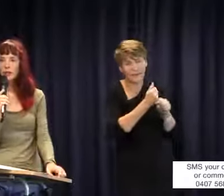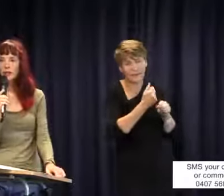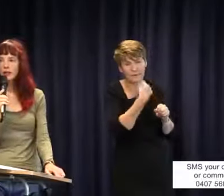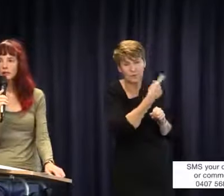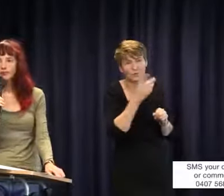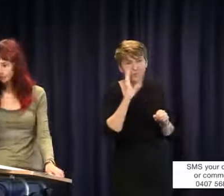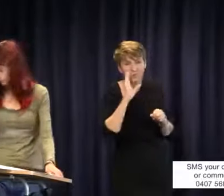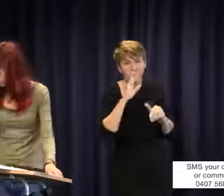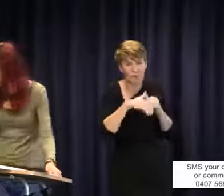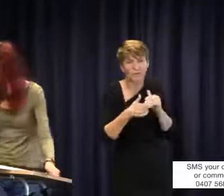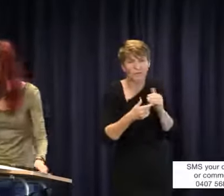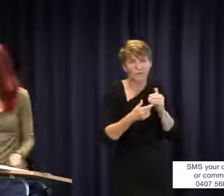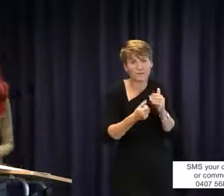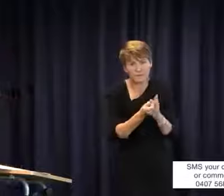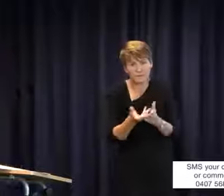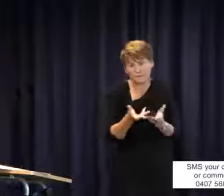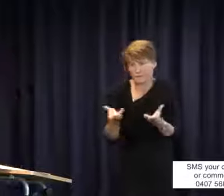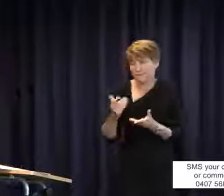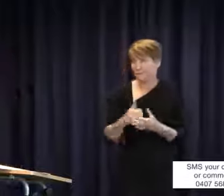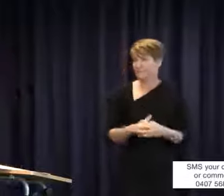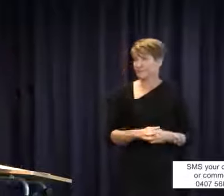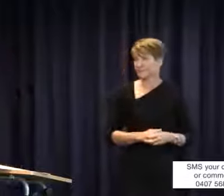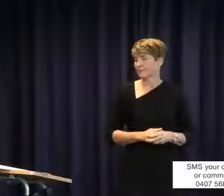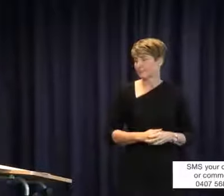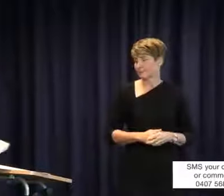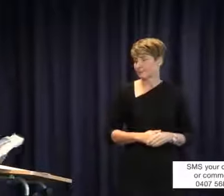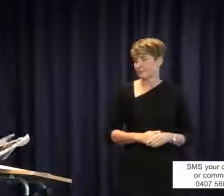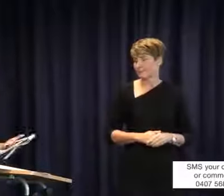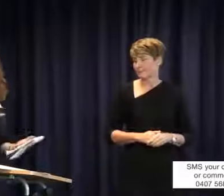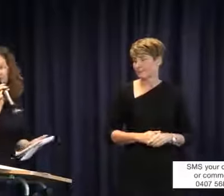like that.